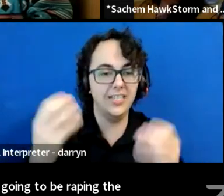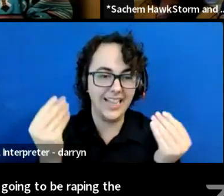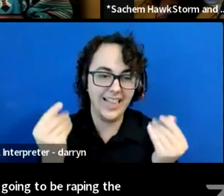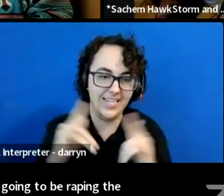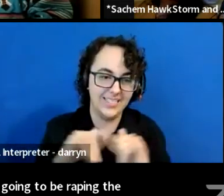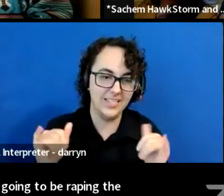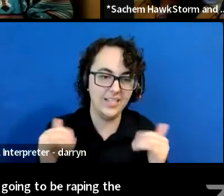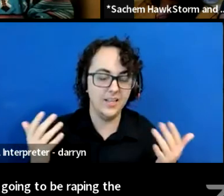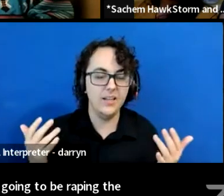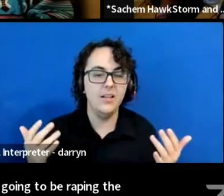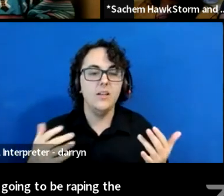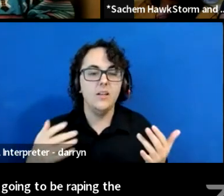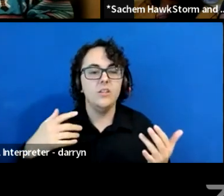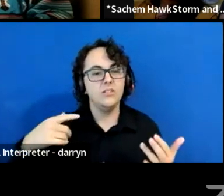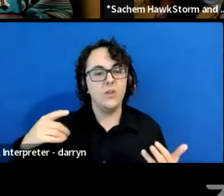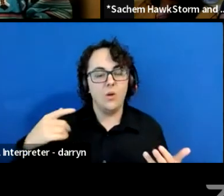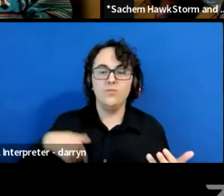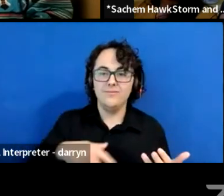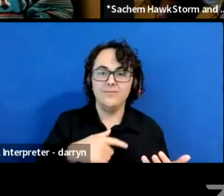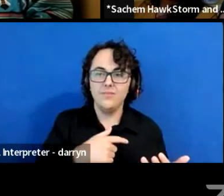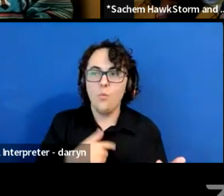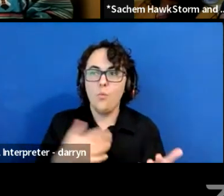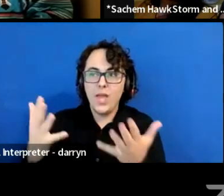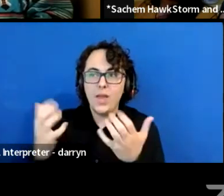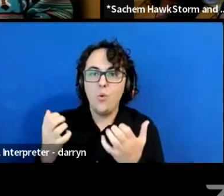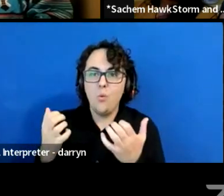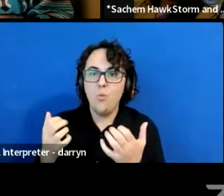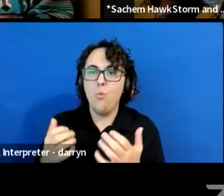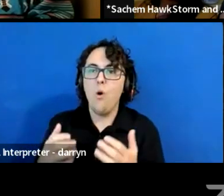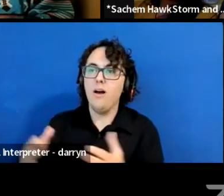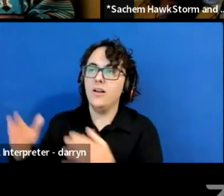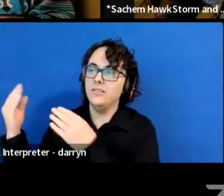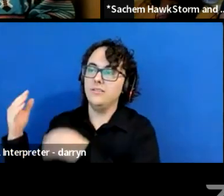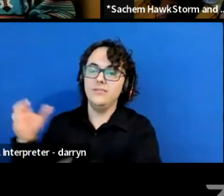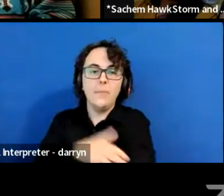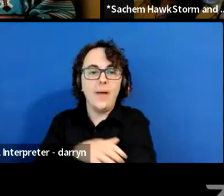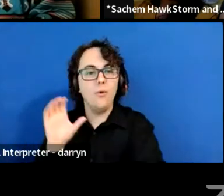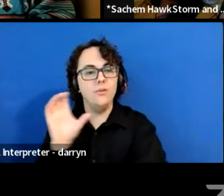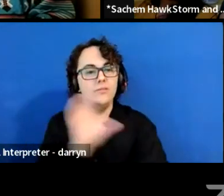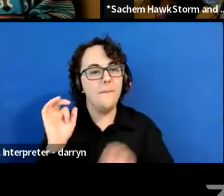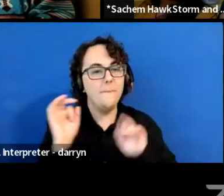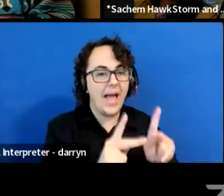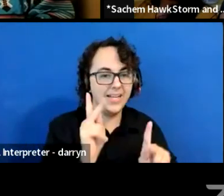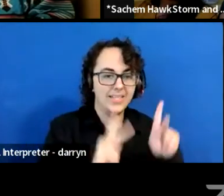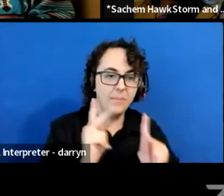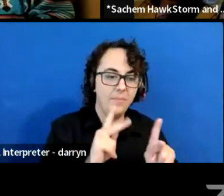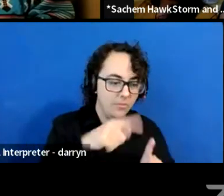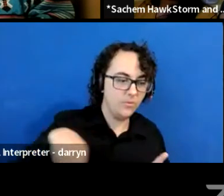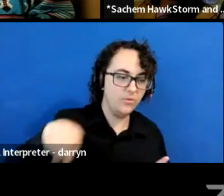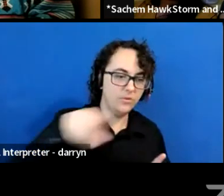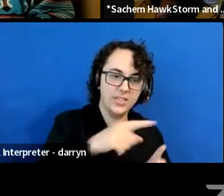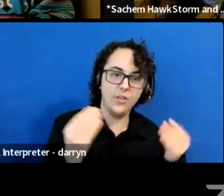We wanna give it back to the people on the ground who are being most affected by climate change, because we know that the richest countries in the world